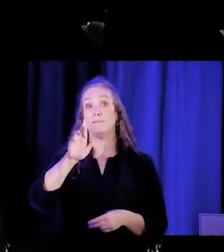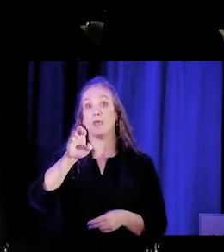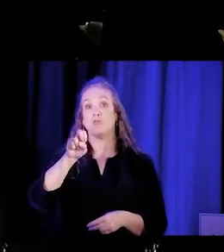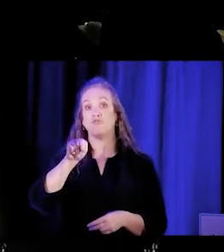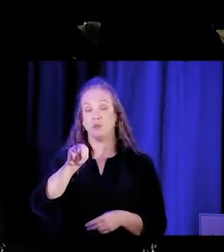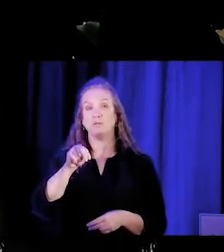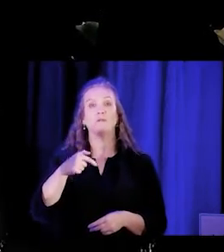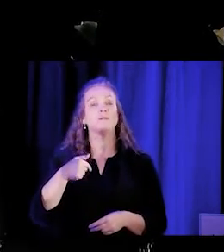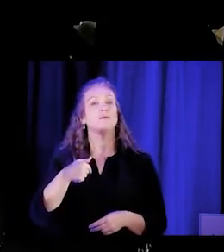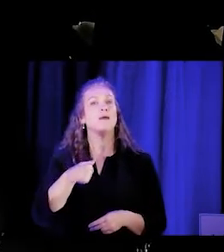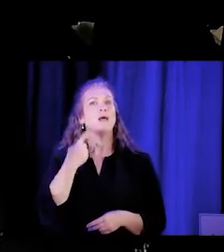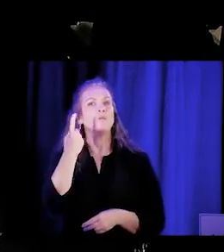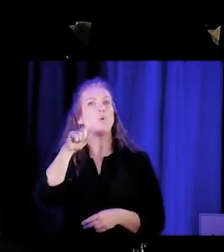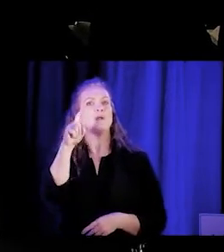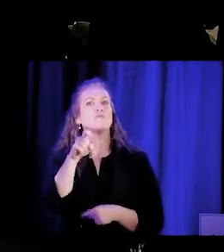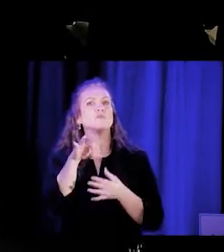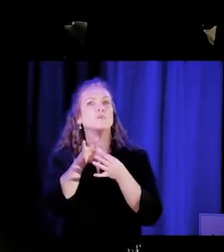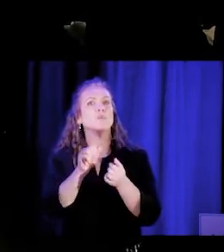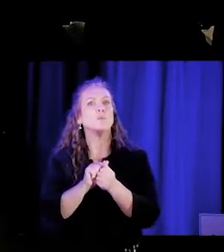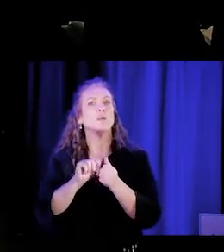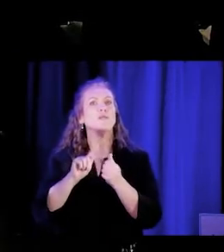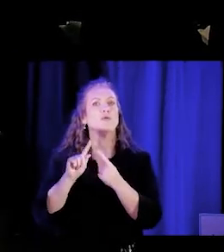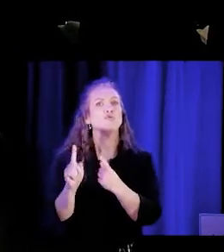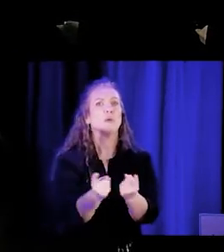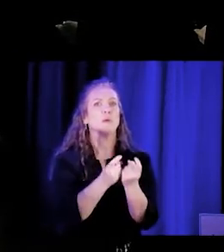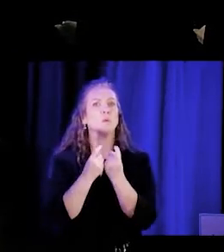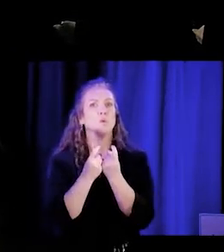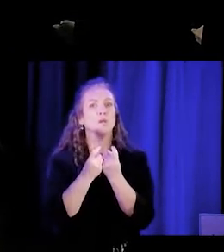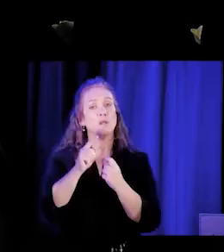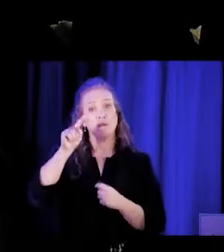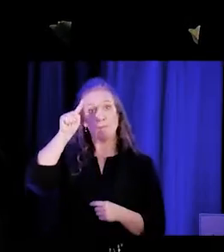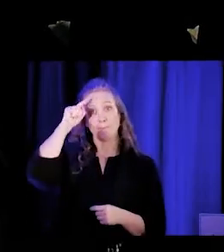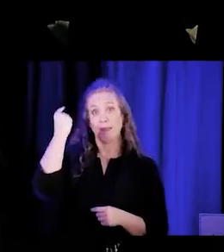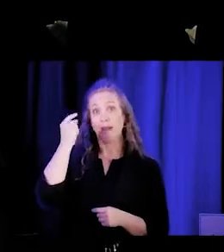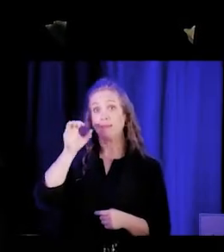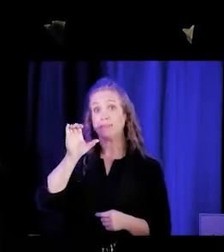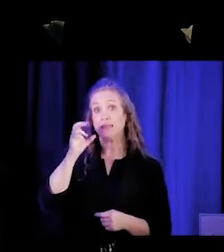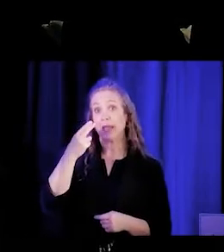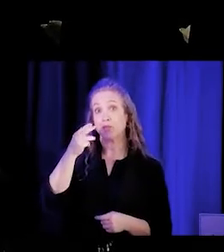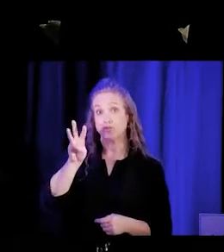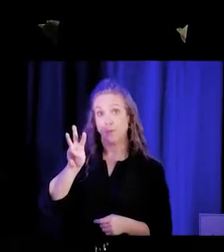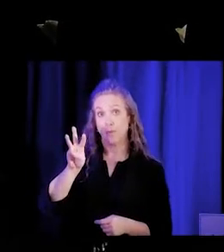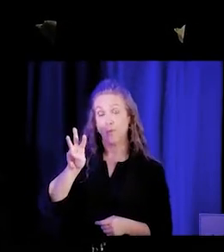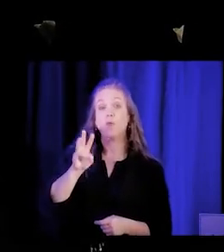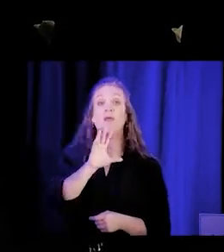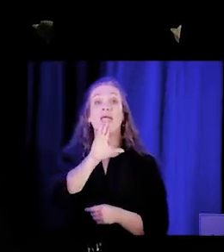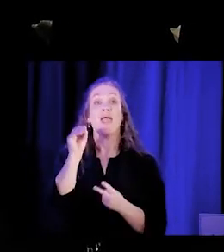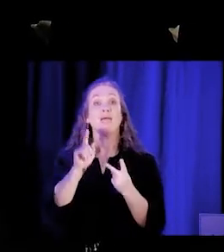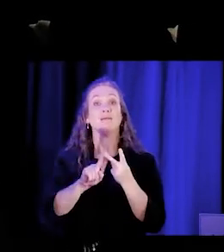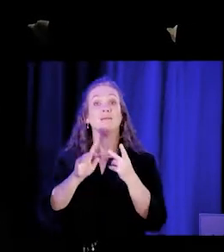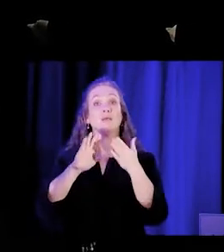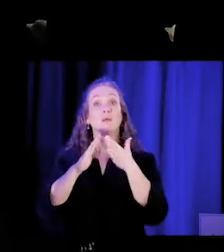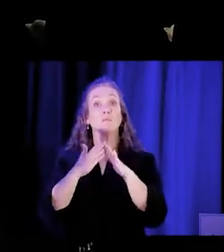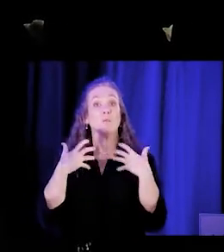about recruitment of black CHWs and also community health workers,